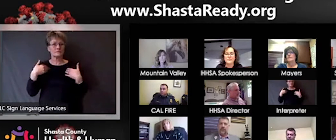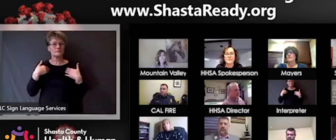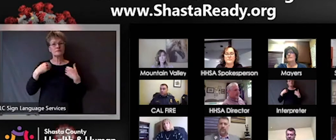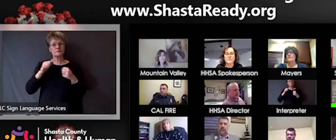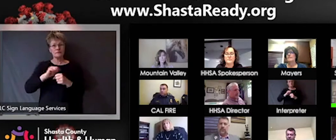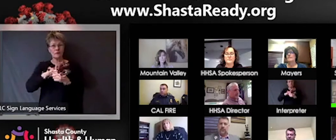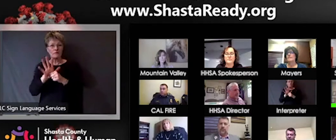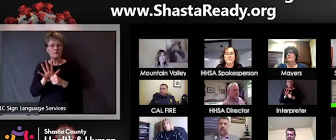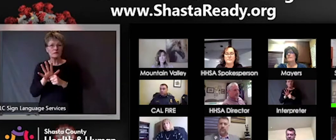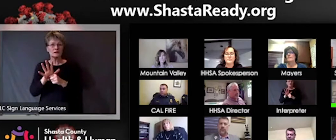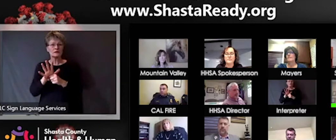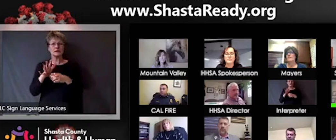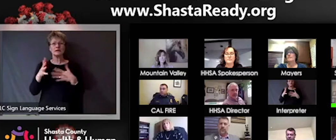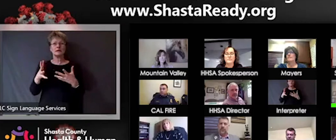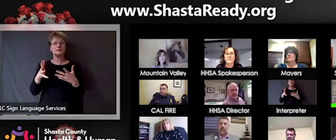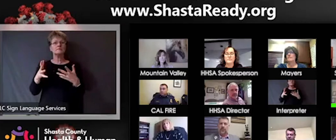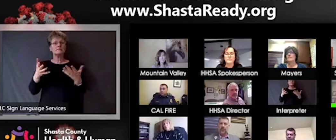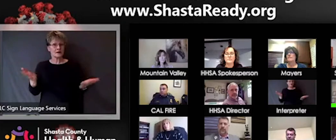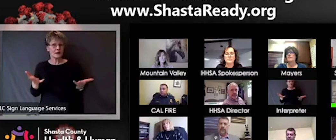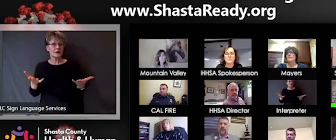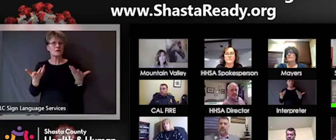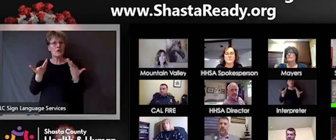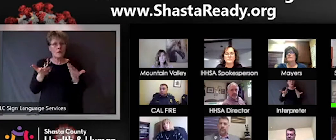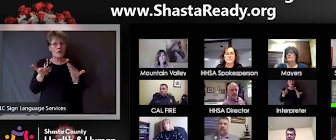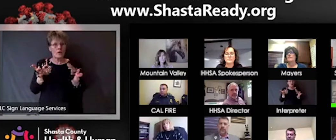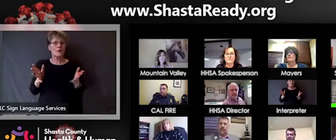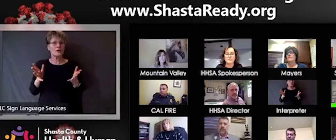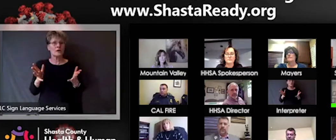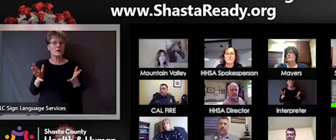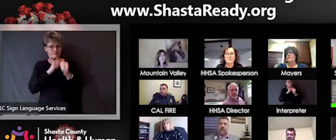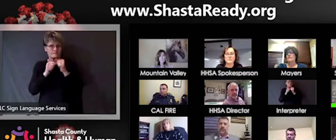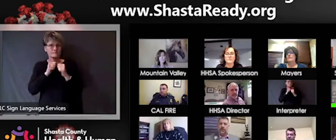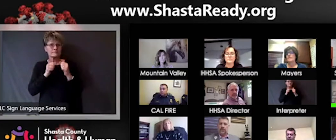That's a good question I think it will be really interesting and helpful once